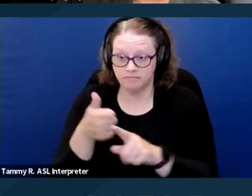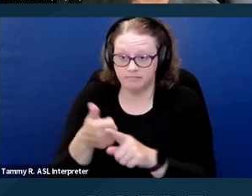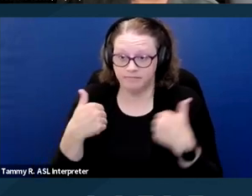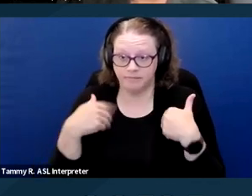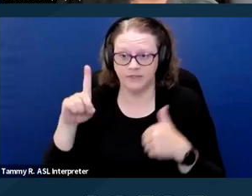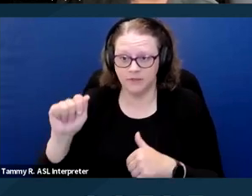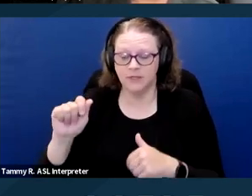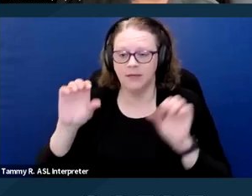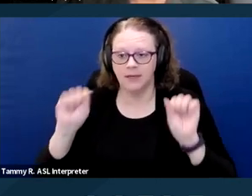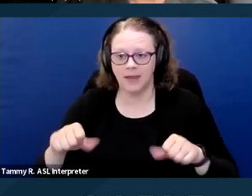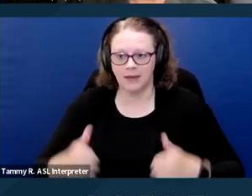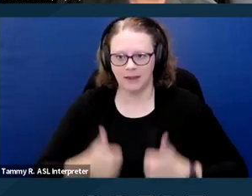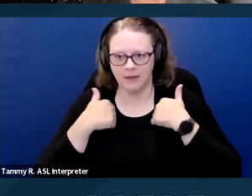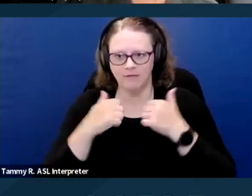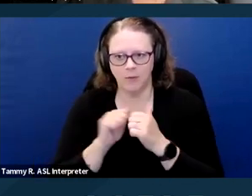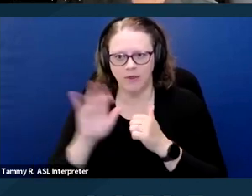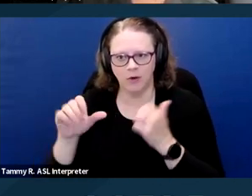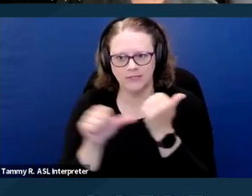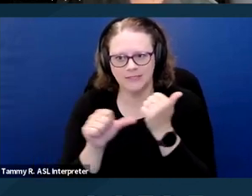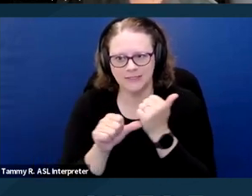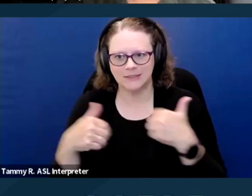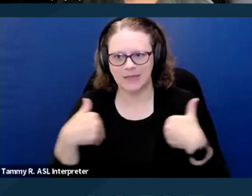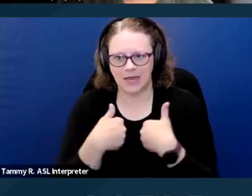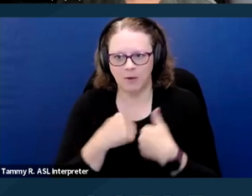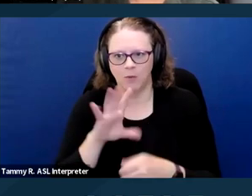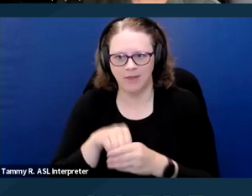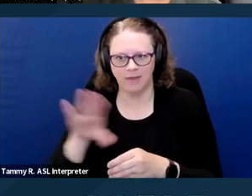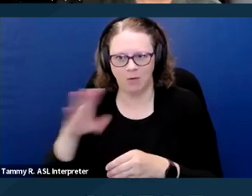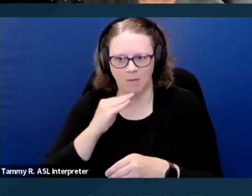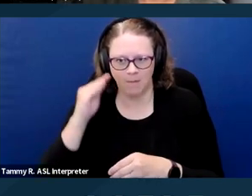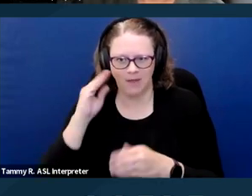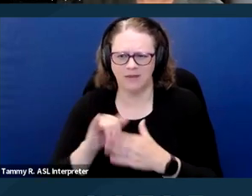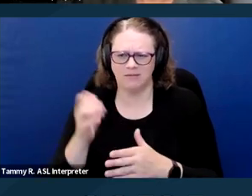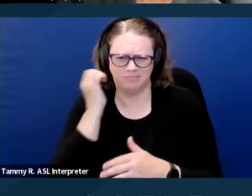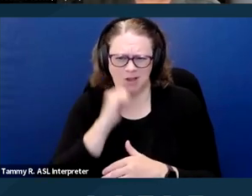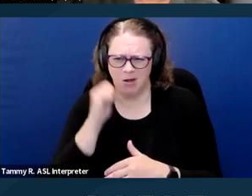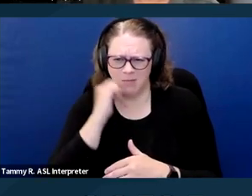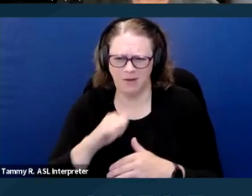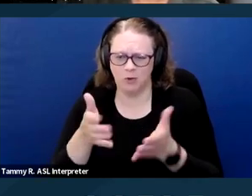with their assistance animal in their housing. It's a very common request. Next slide please.